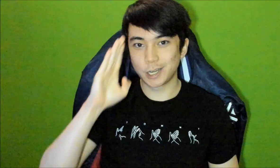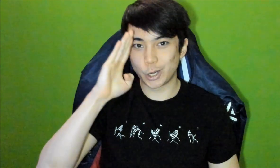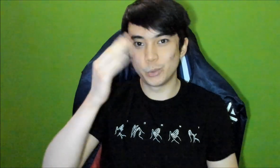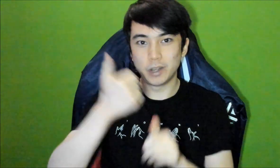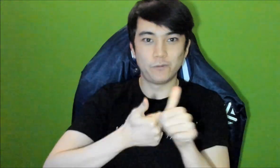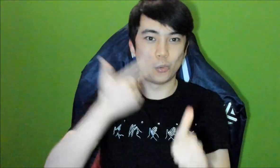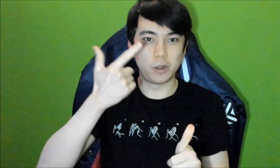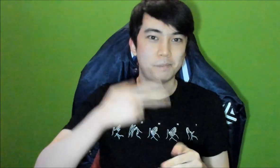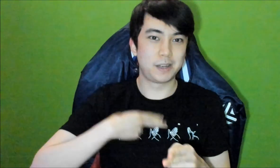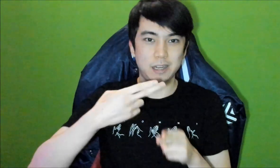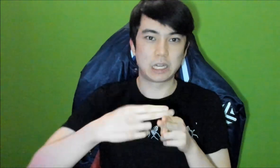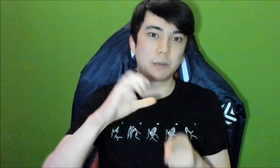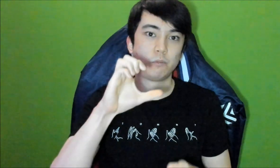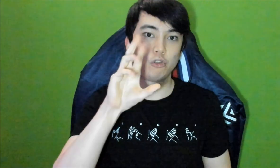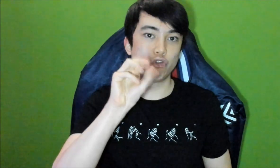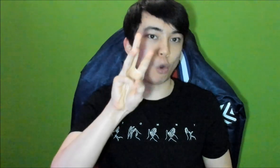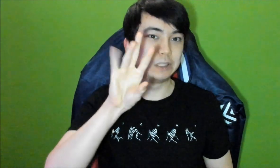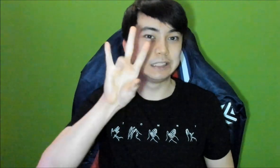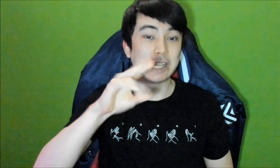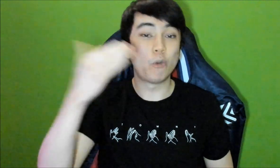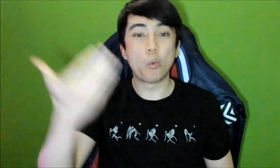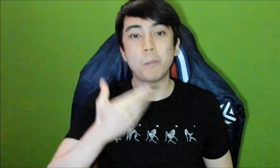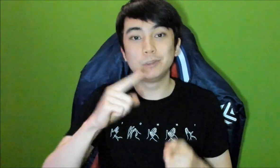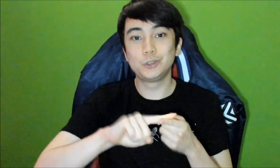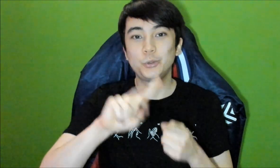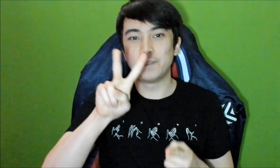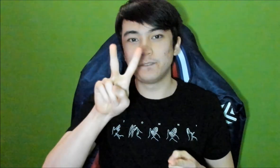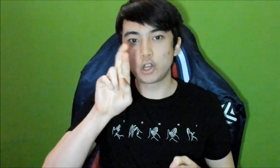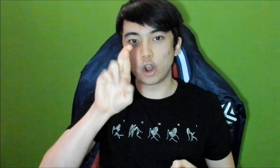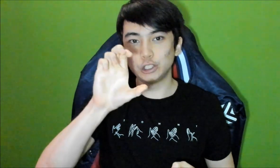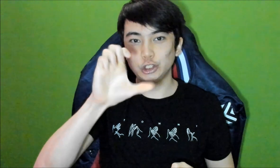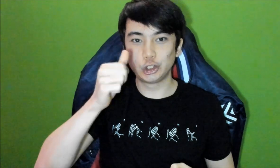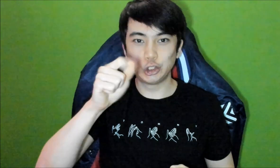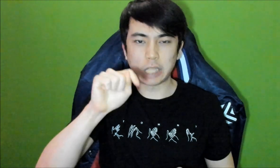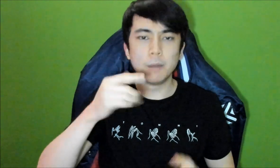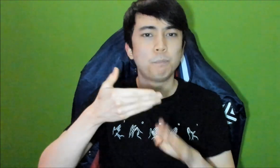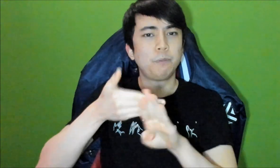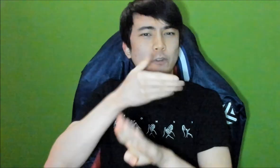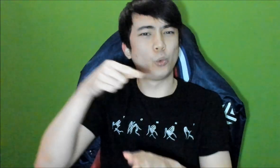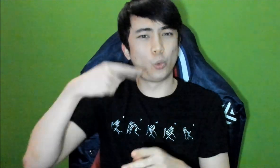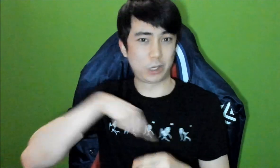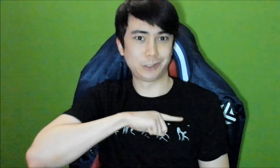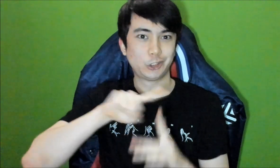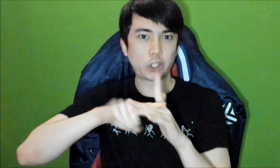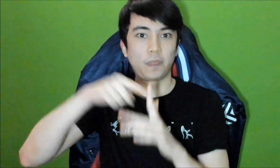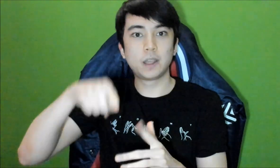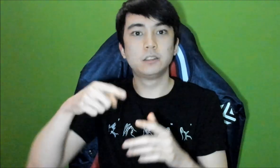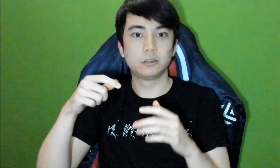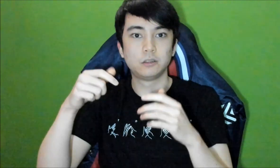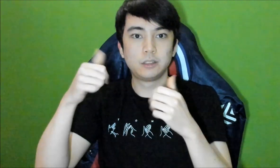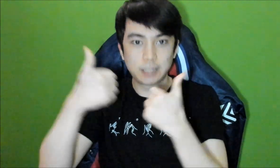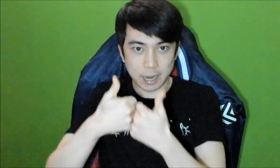Hello everyone. My name is Crow_Se7en. Welcome to VRChat. Before we start this game